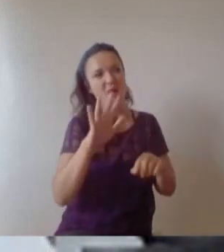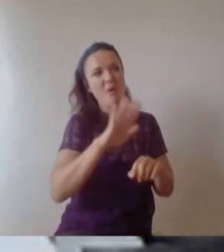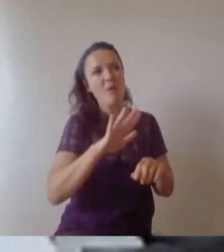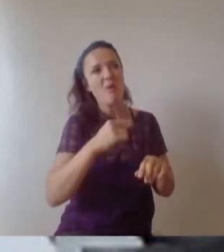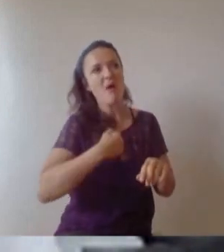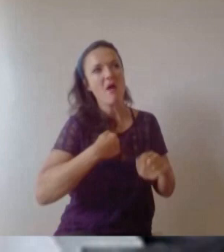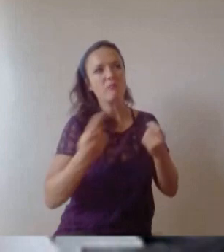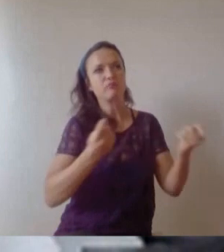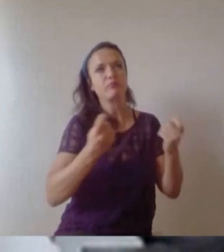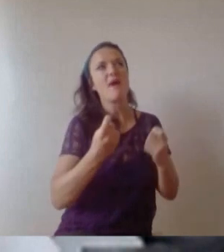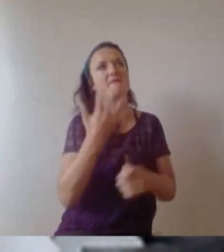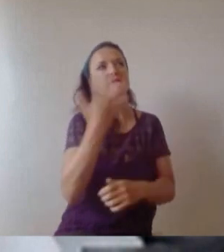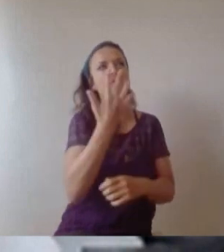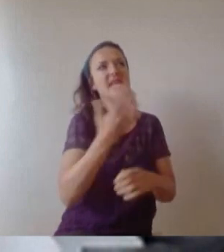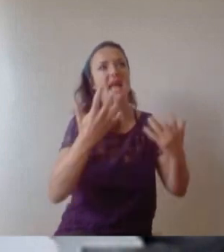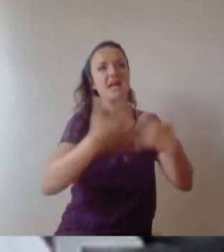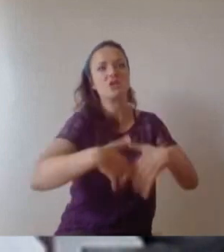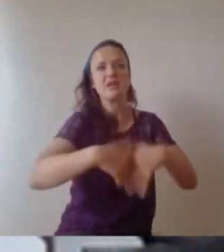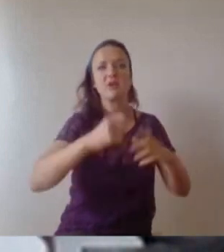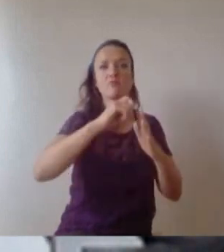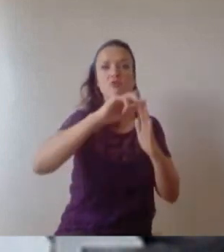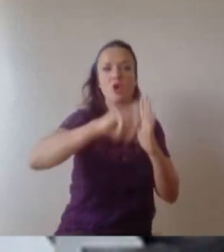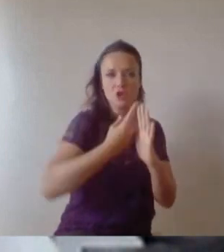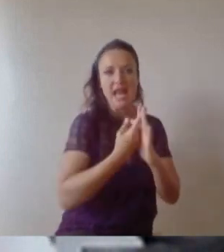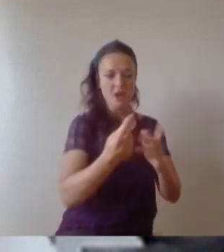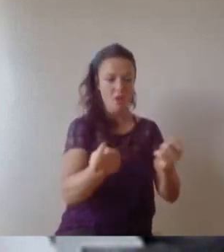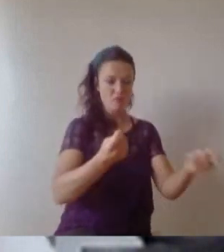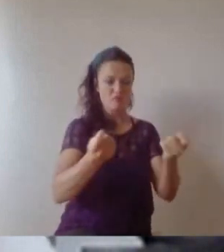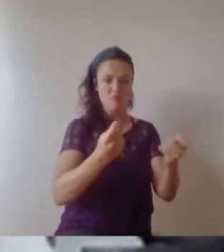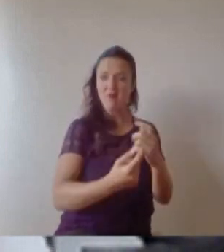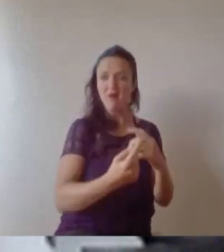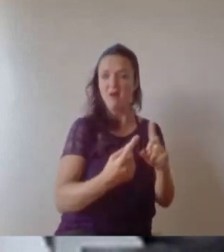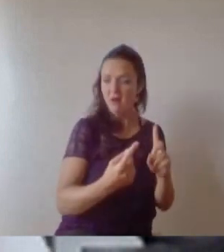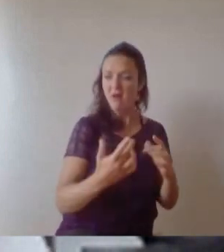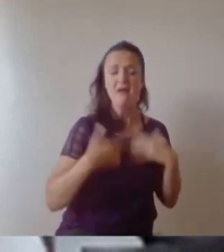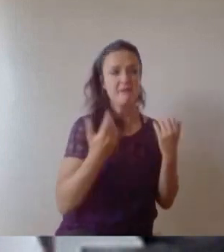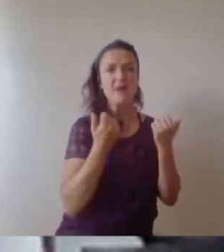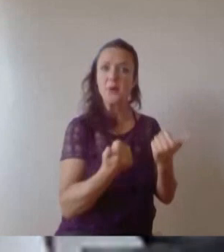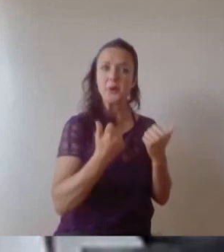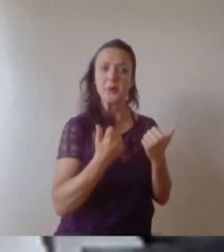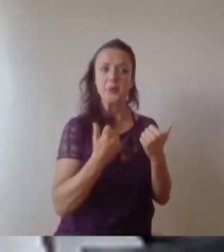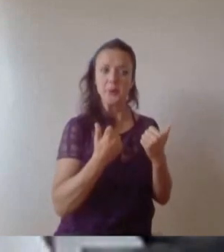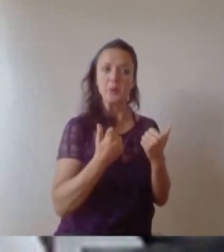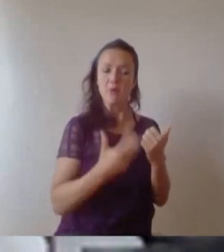And to be honest it was a really fulfilling career, but and within a few months I'd gone from being a fairly laid-back final year